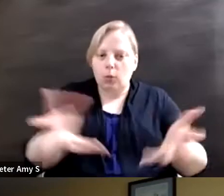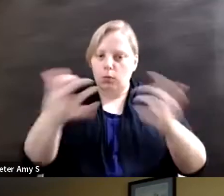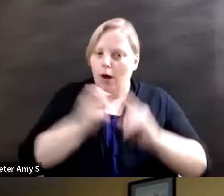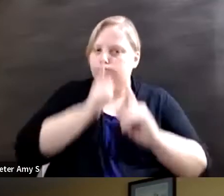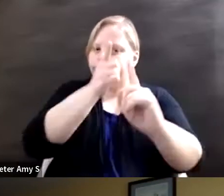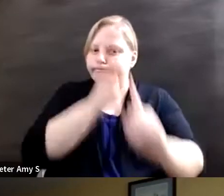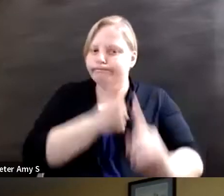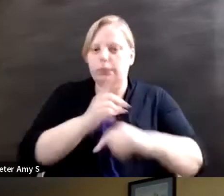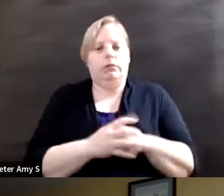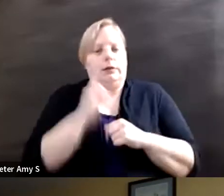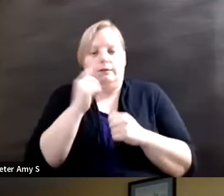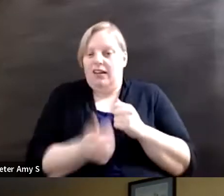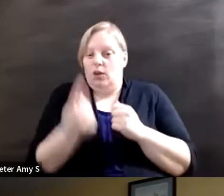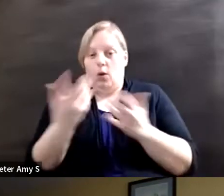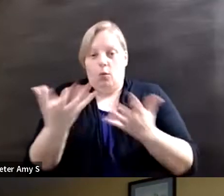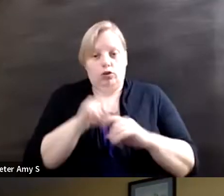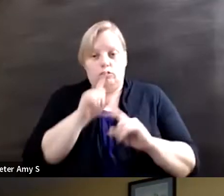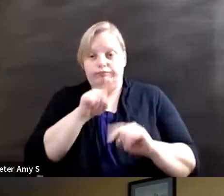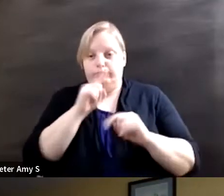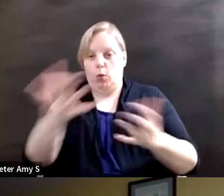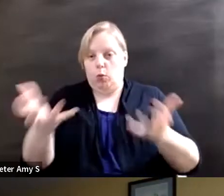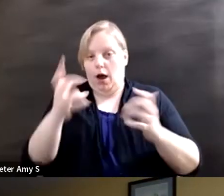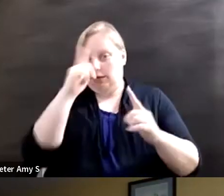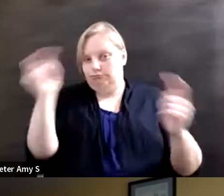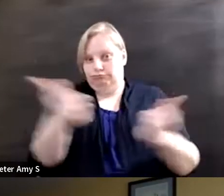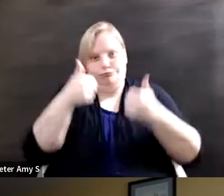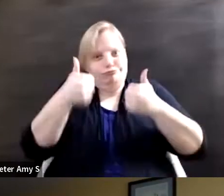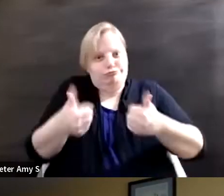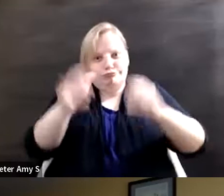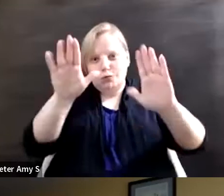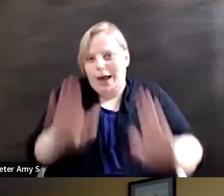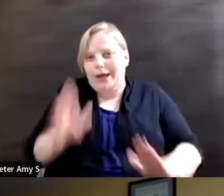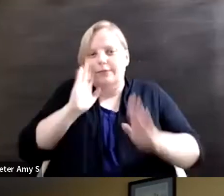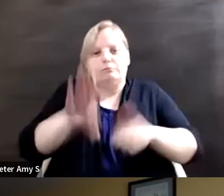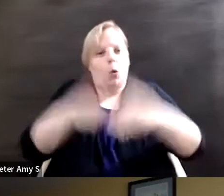anybody wants to jump in that would be ideal. I want to make this an open space from our speakers.